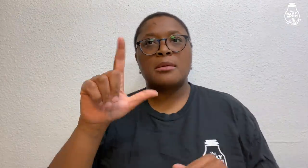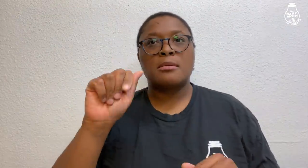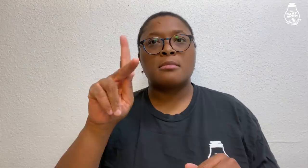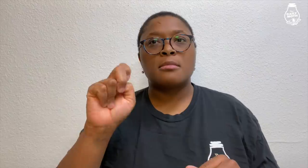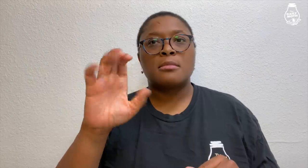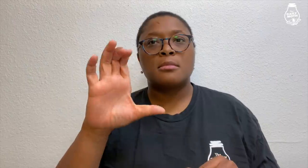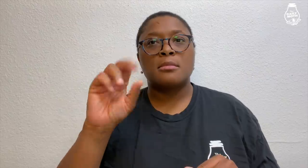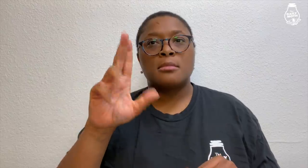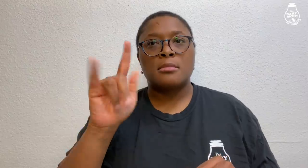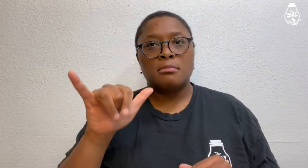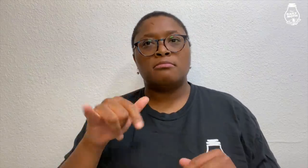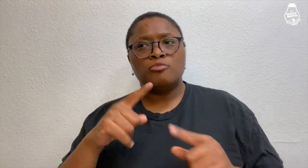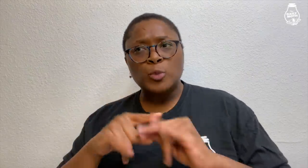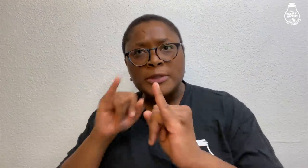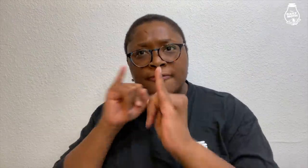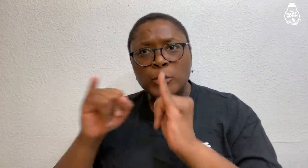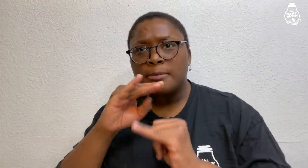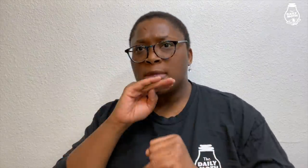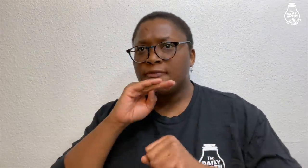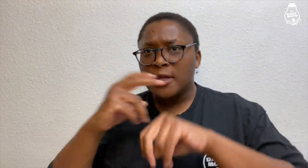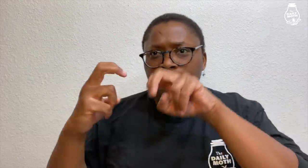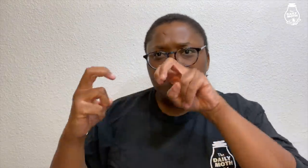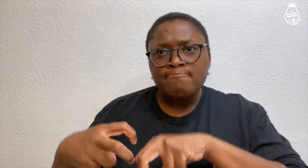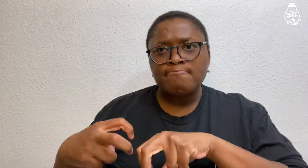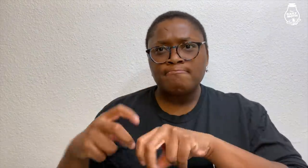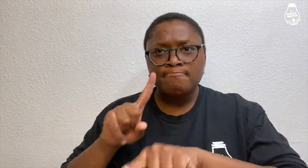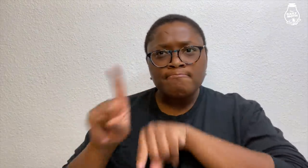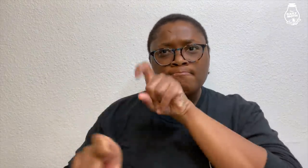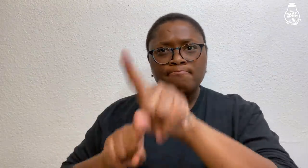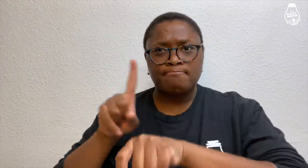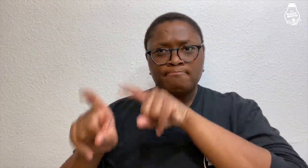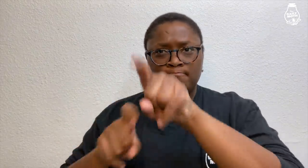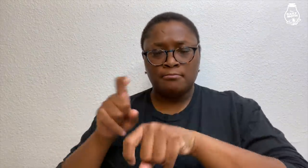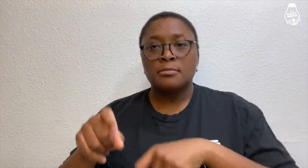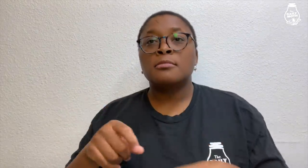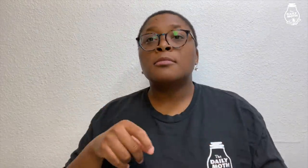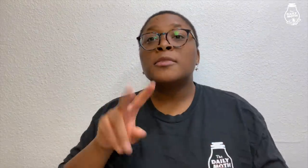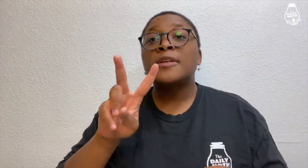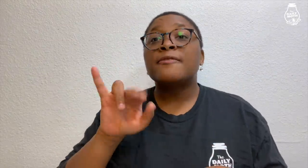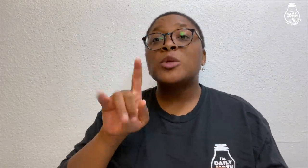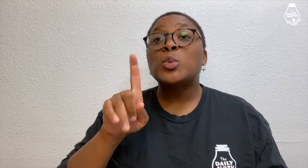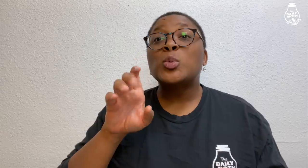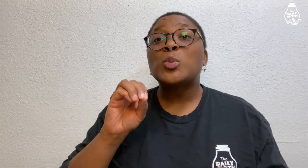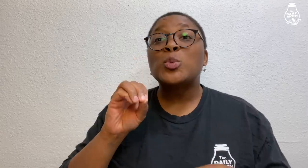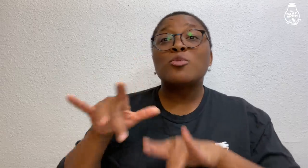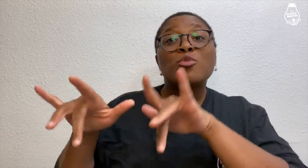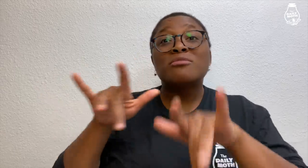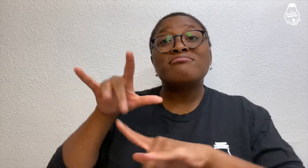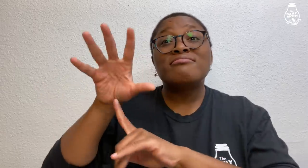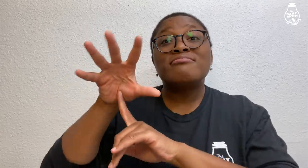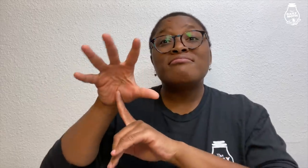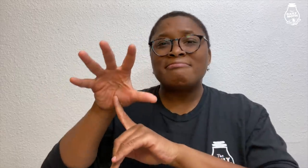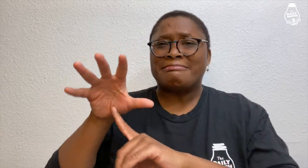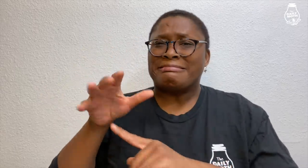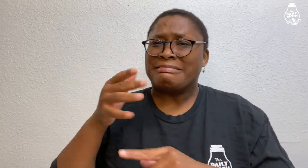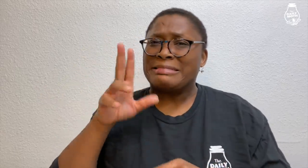from Lake County to interview Mavrick. The video recording, unfortunately,